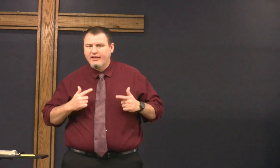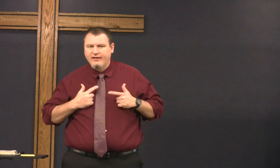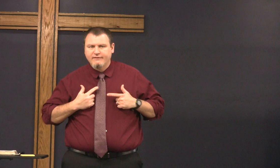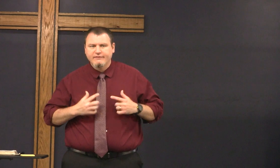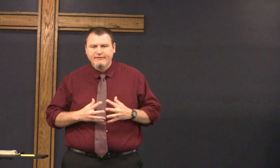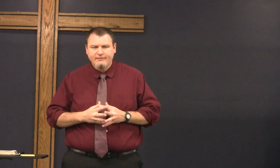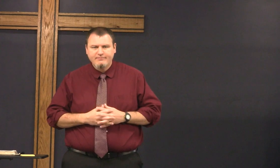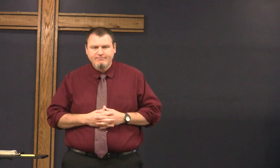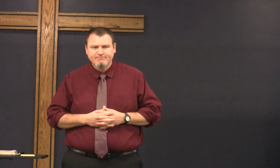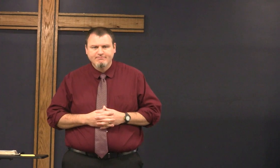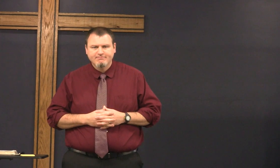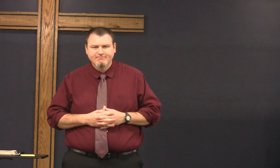I am the wife